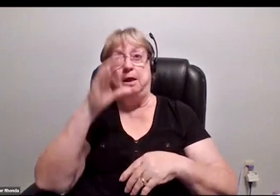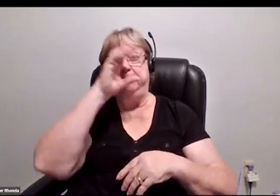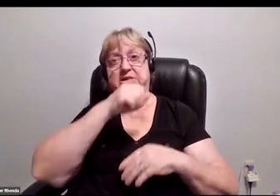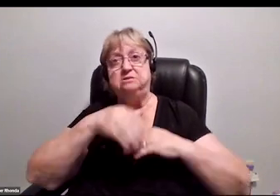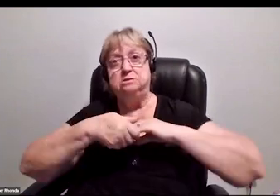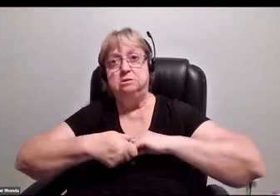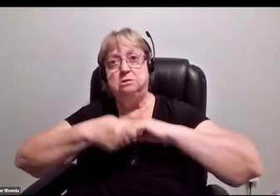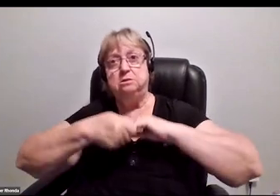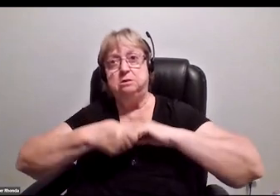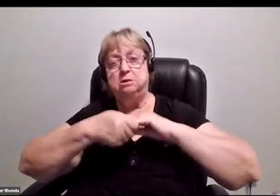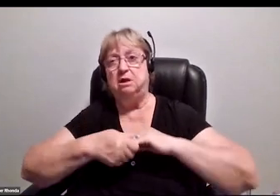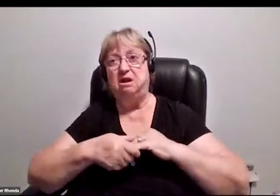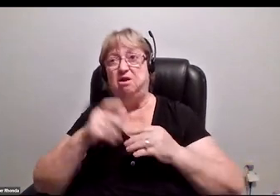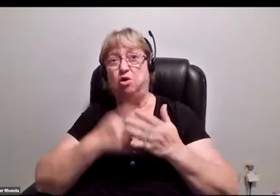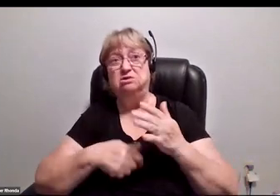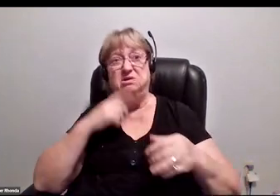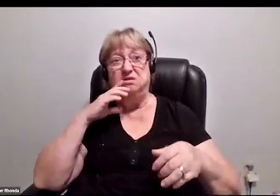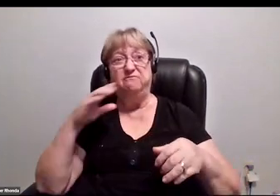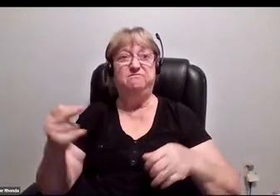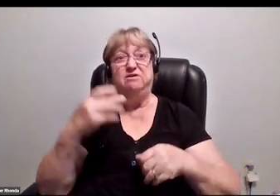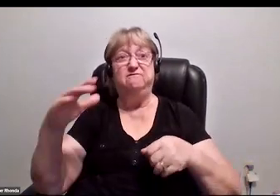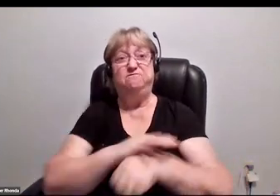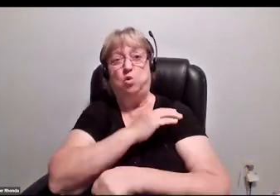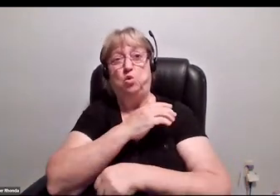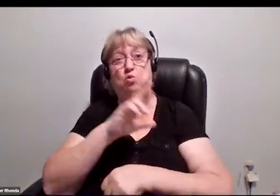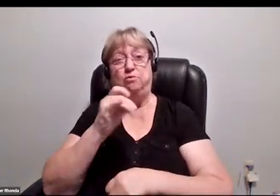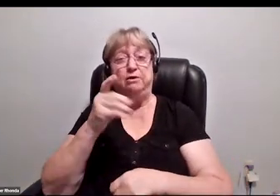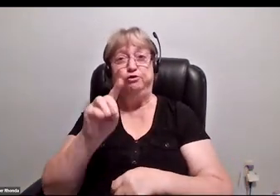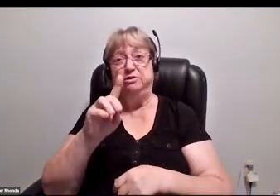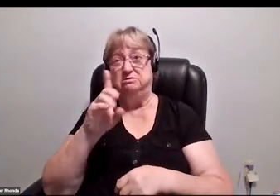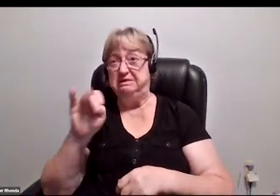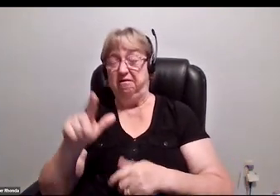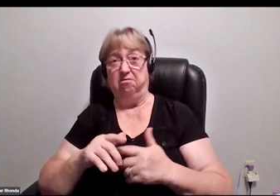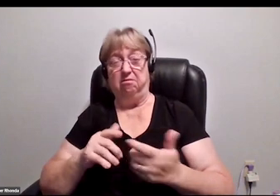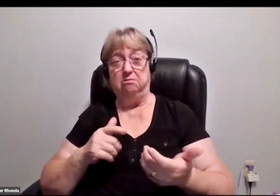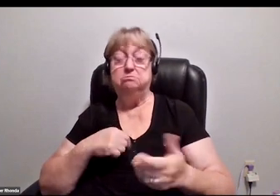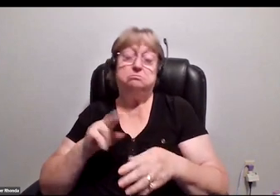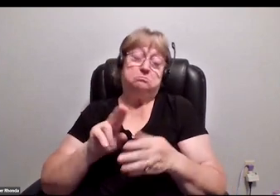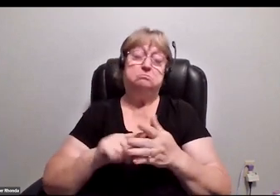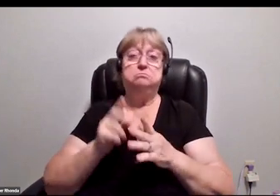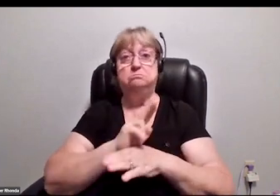a fucking whole record deal. [chuckles] I started using my cane.